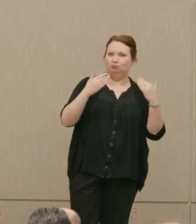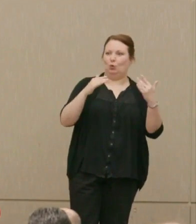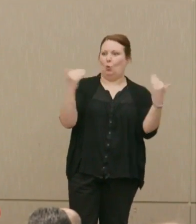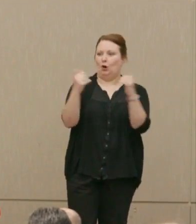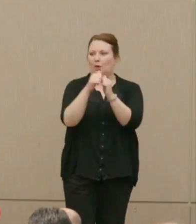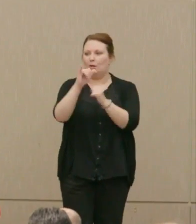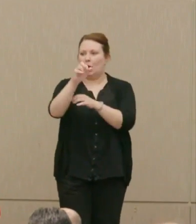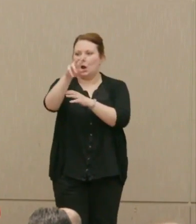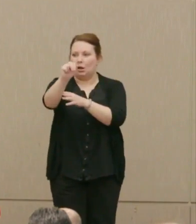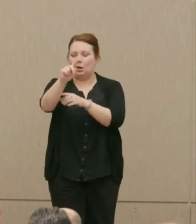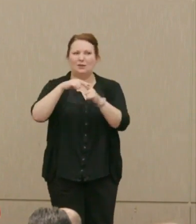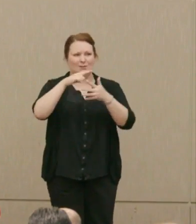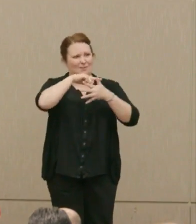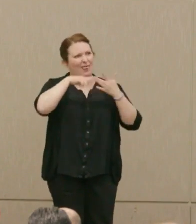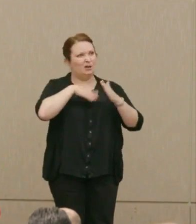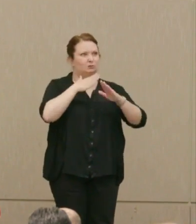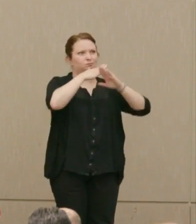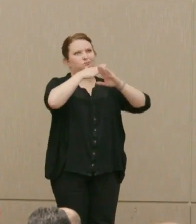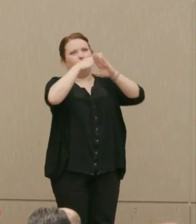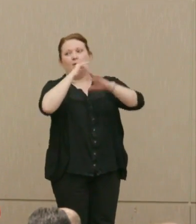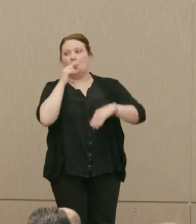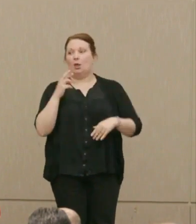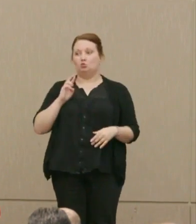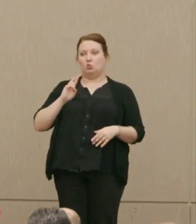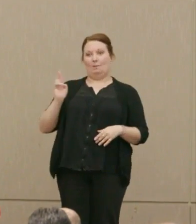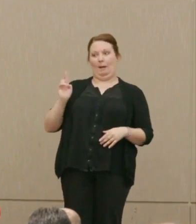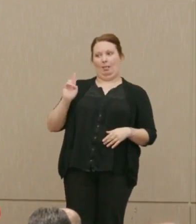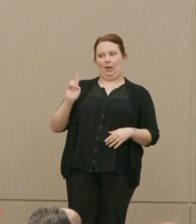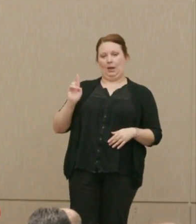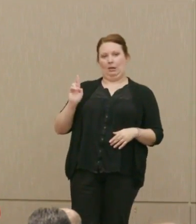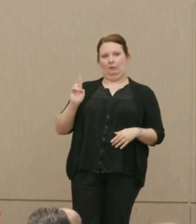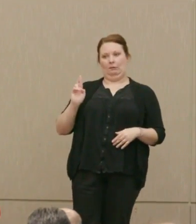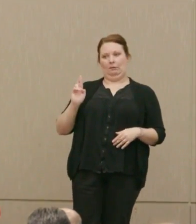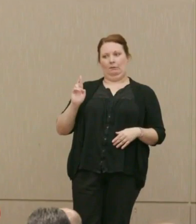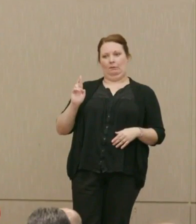Iran either, as John Bolton very clearly does. Dr. Ellsberg: There's a lot to oppose here, and it's not only republican.